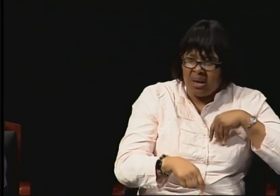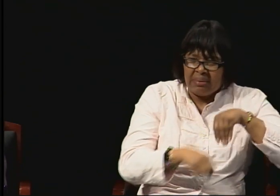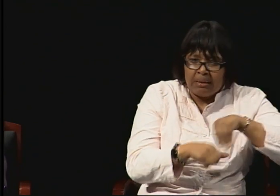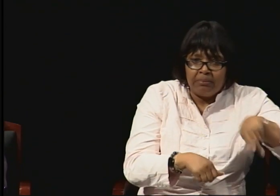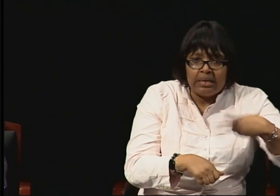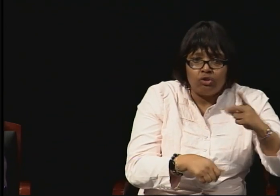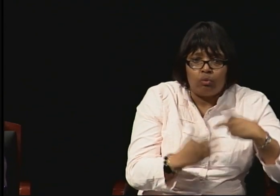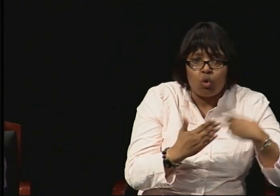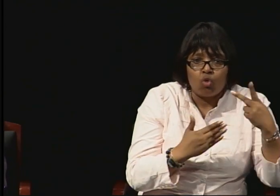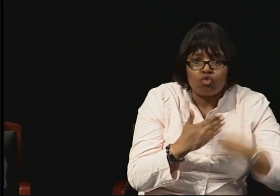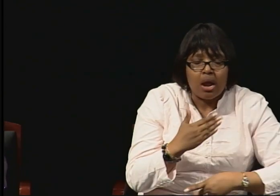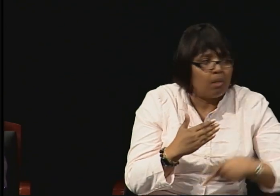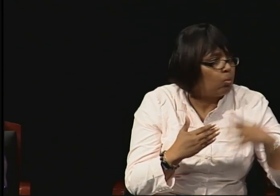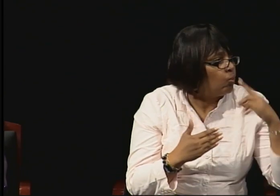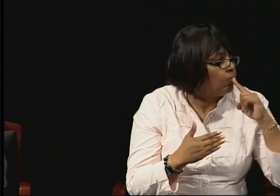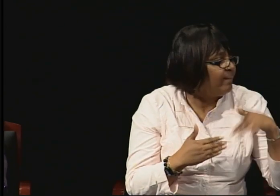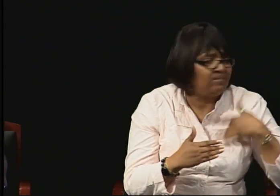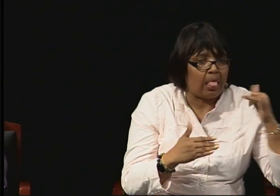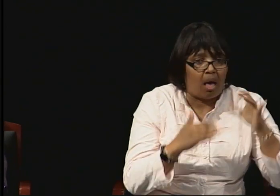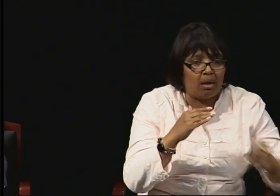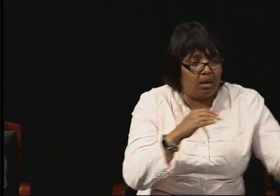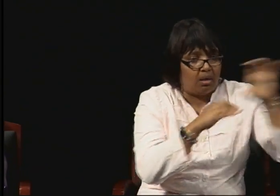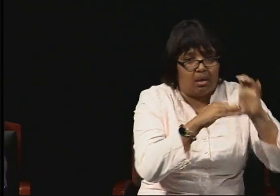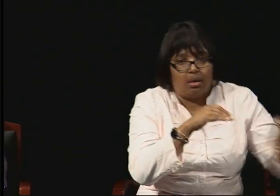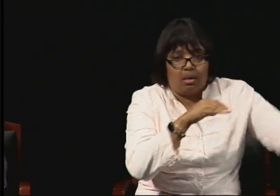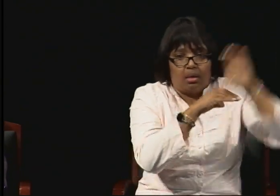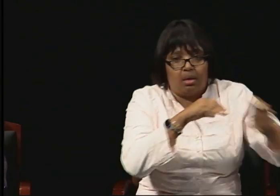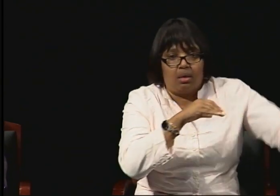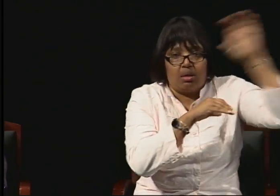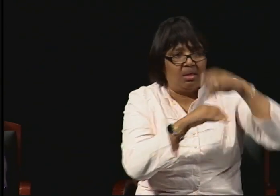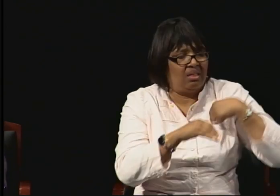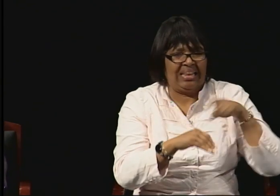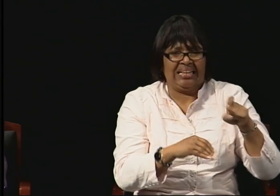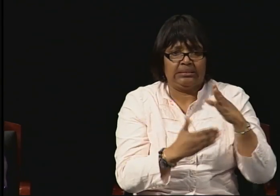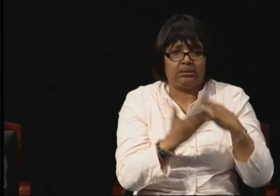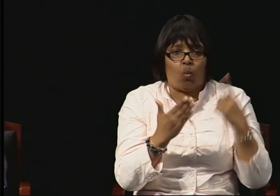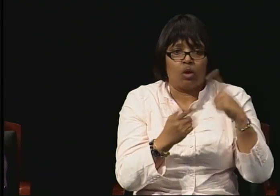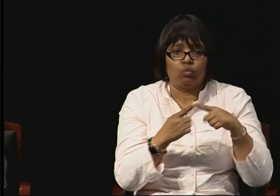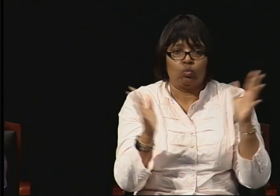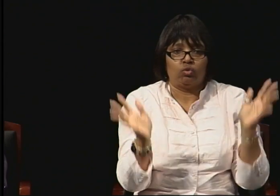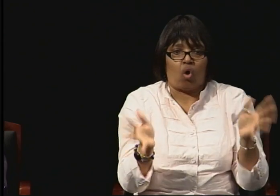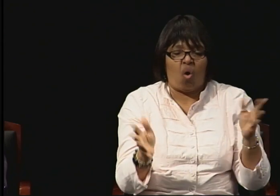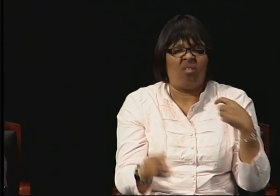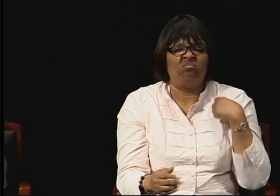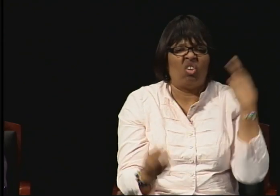with so many responsibilities and I realized I needed to have a mentor to navigate with me through this journey